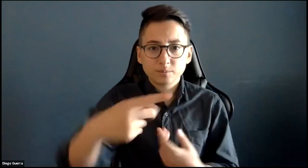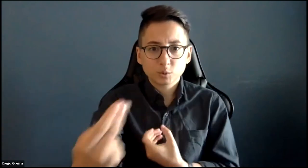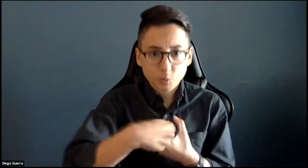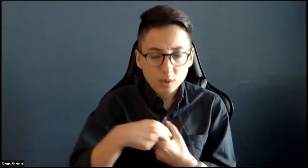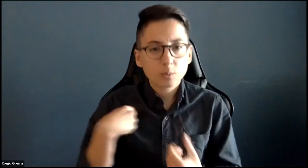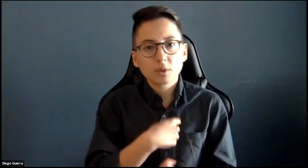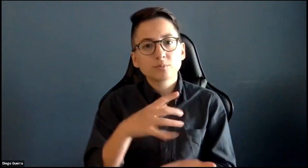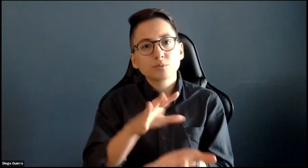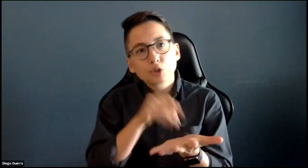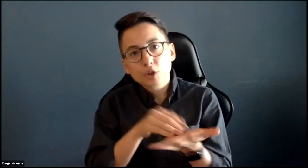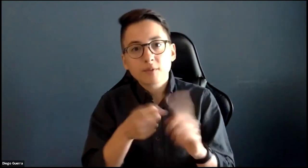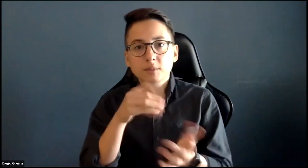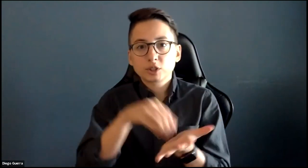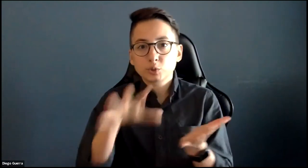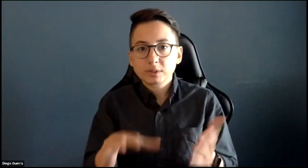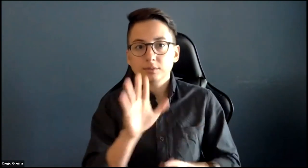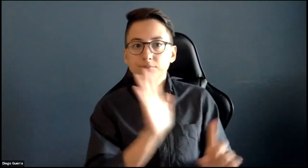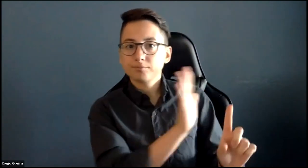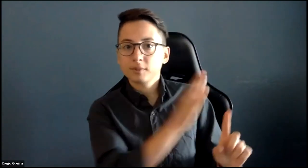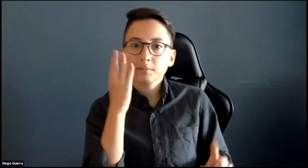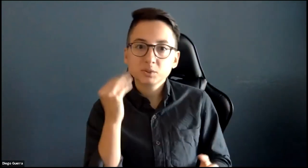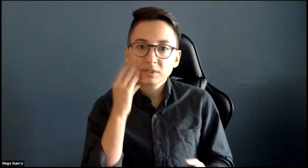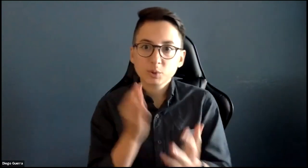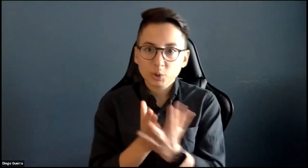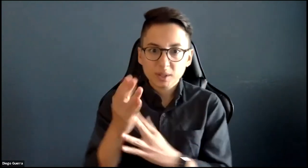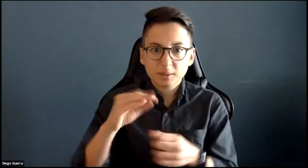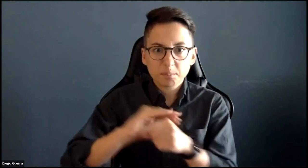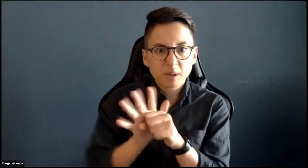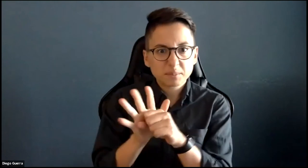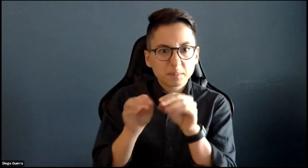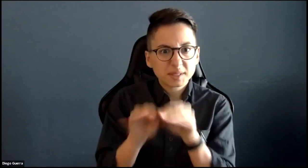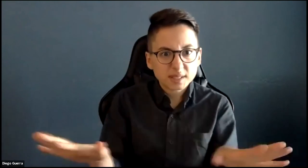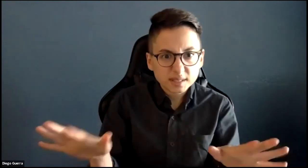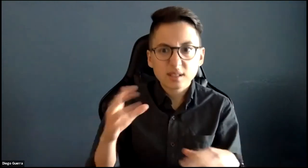We're thrilled to have them joining us today and learning from their experiences